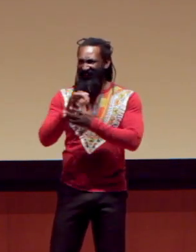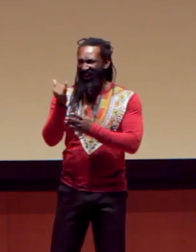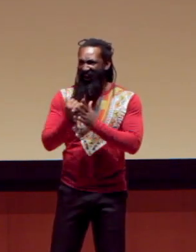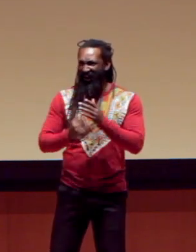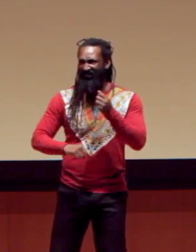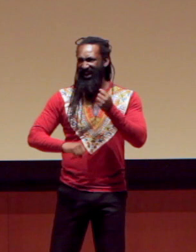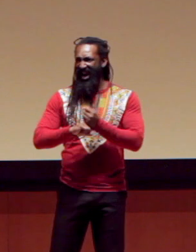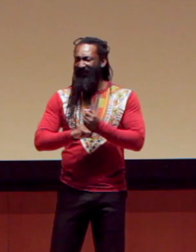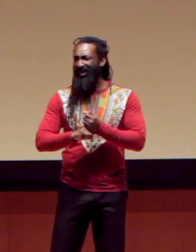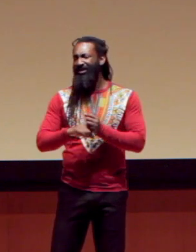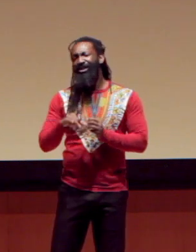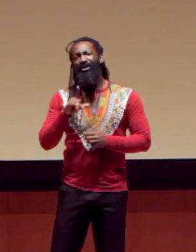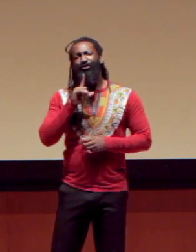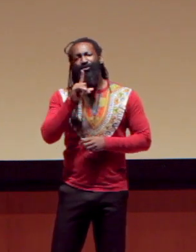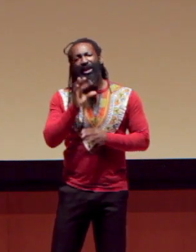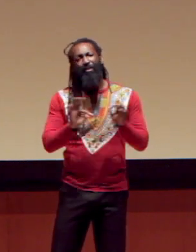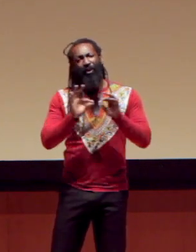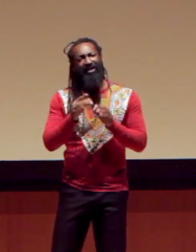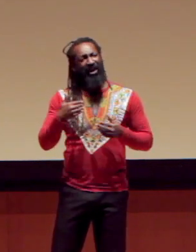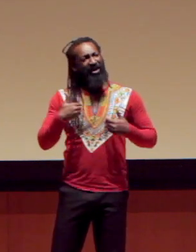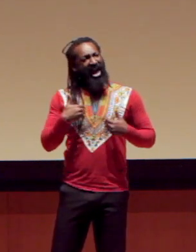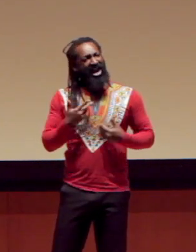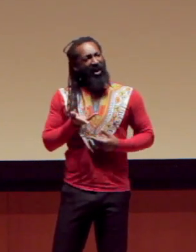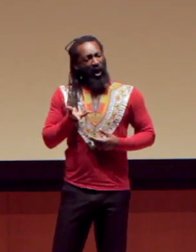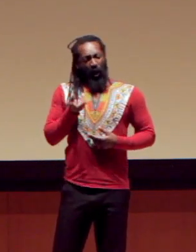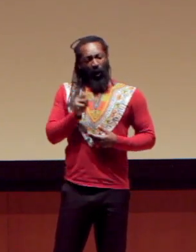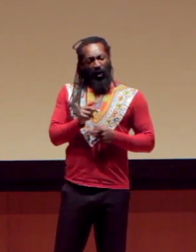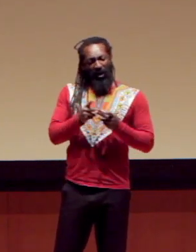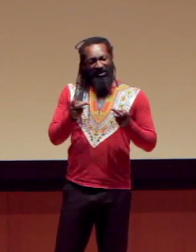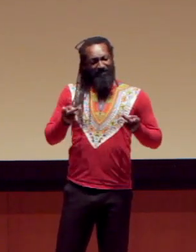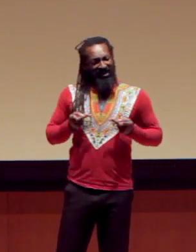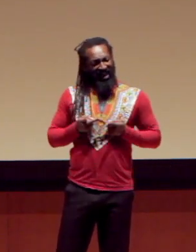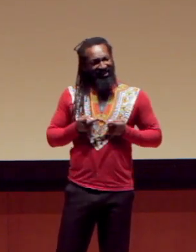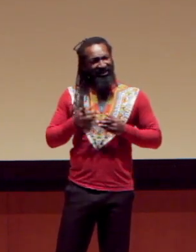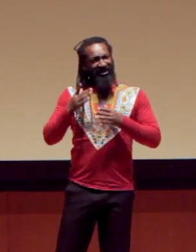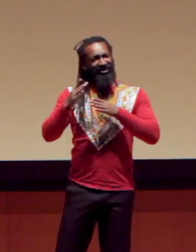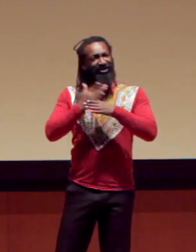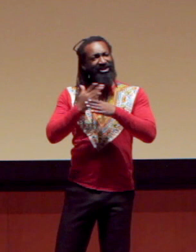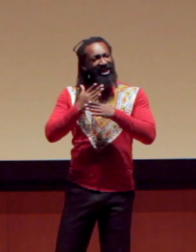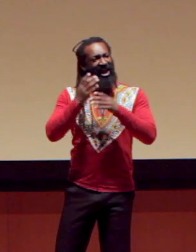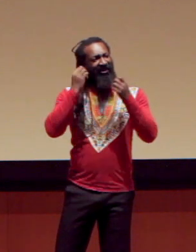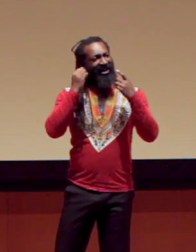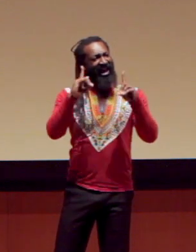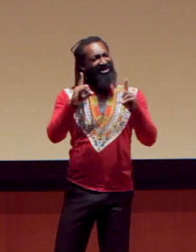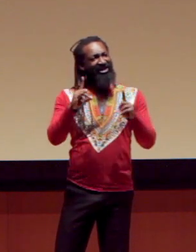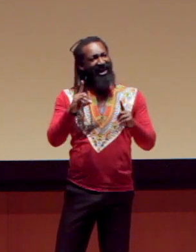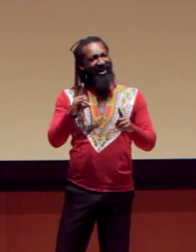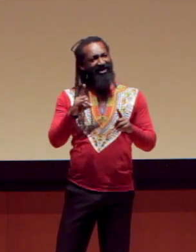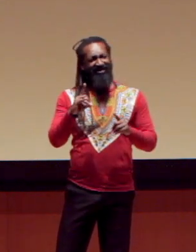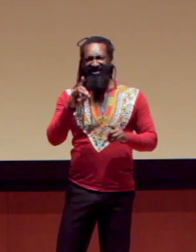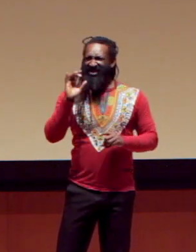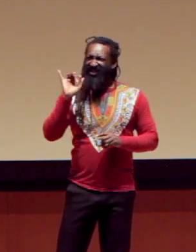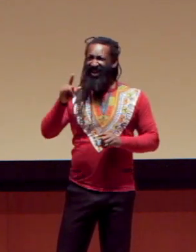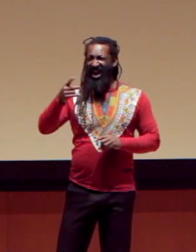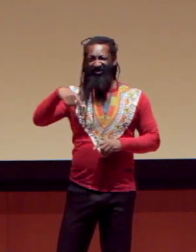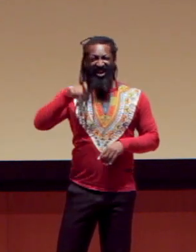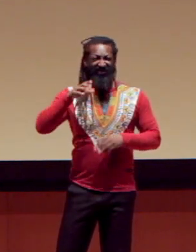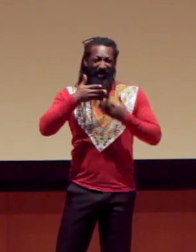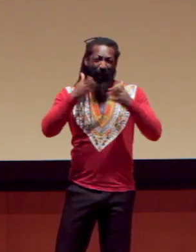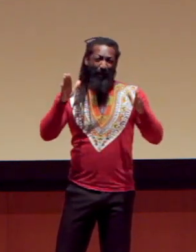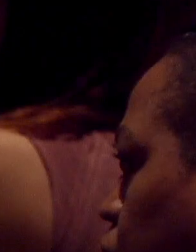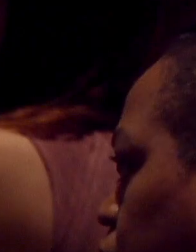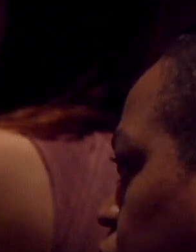who believe in art advocacy. It’s really important that we have our own place to share and educate,